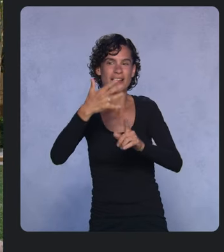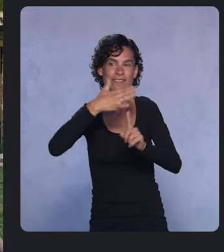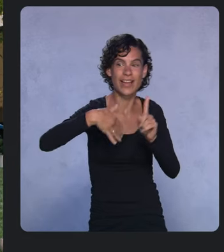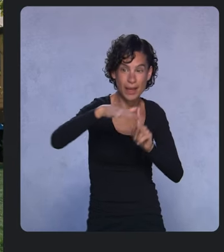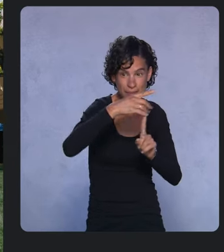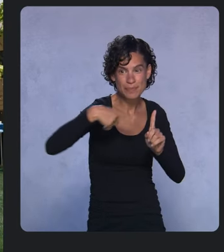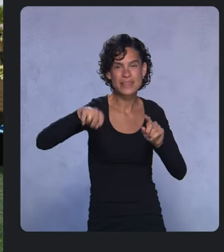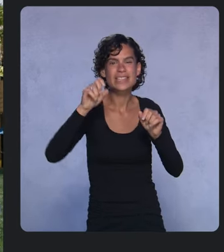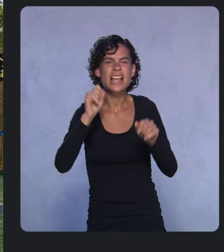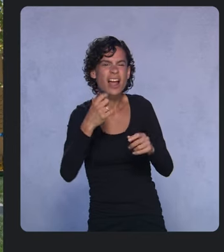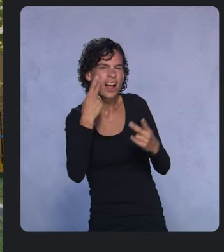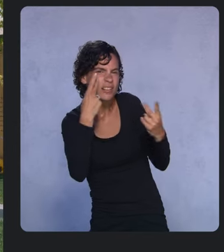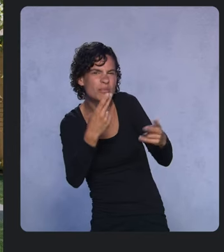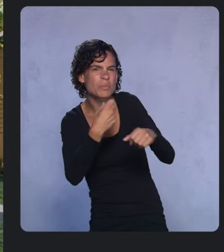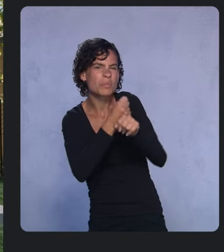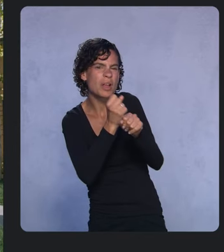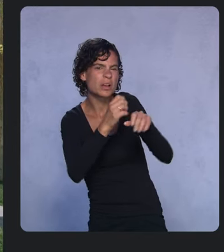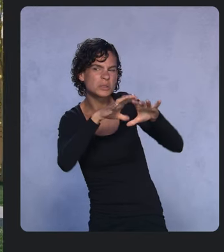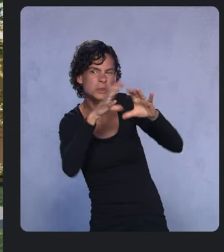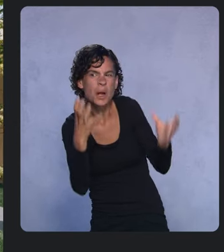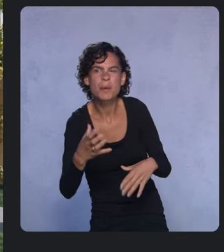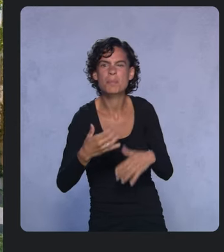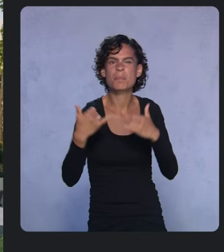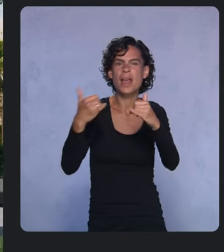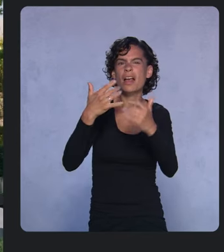play with interactive demos and chat with attendees.